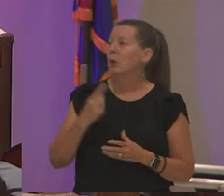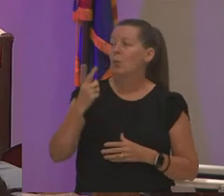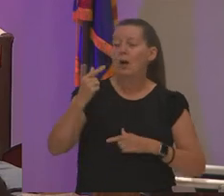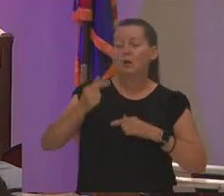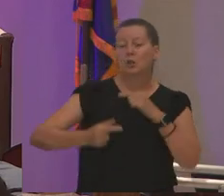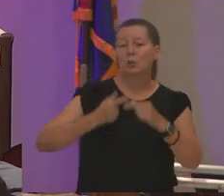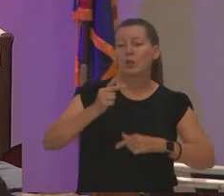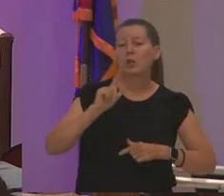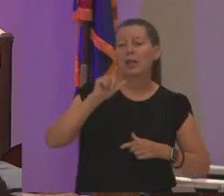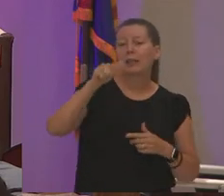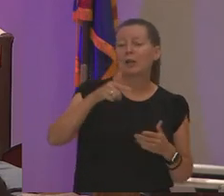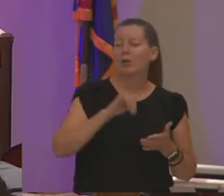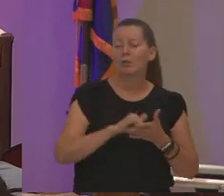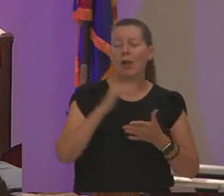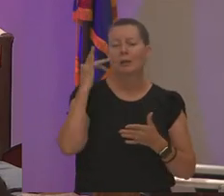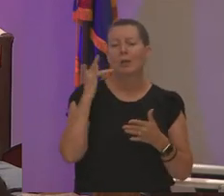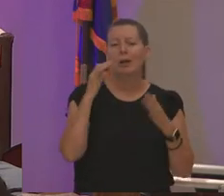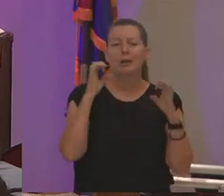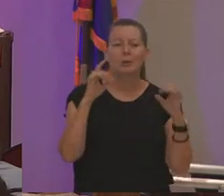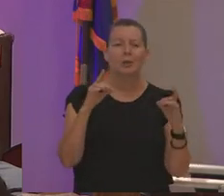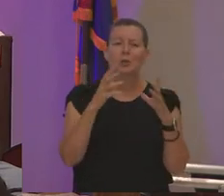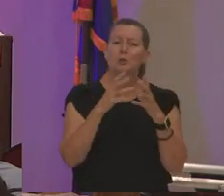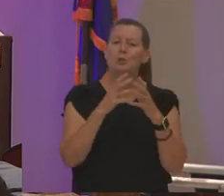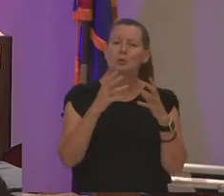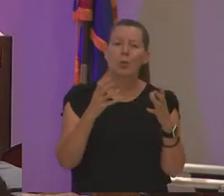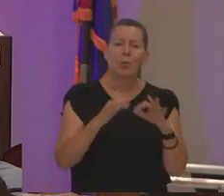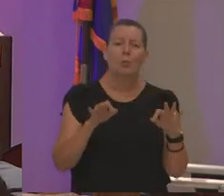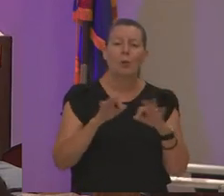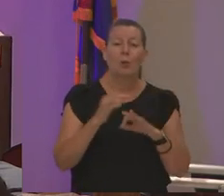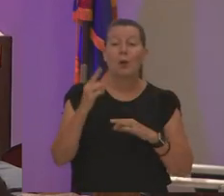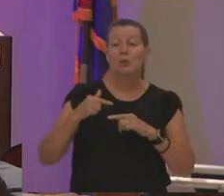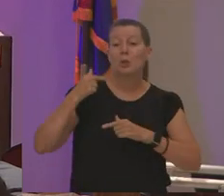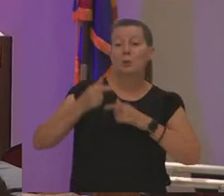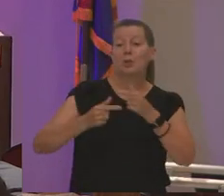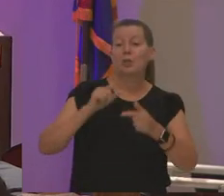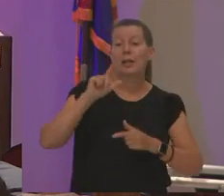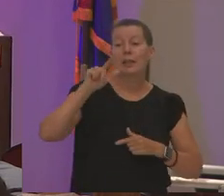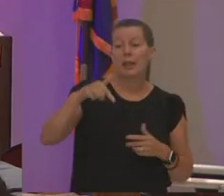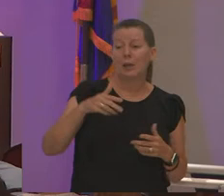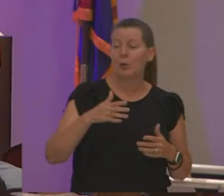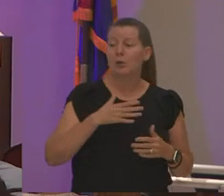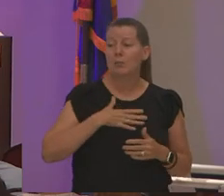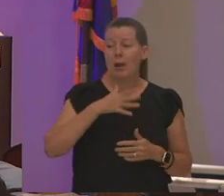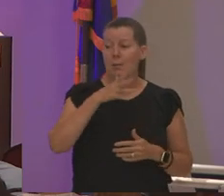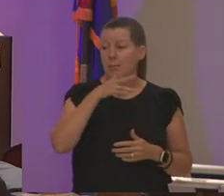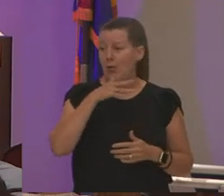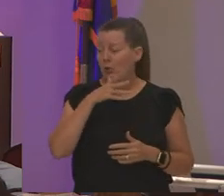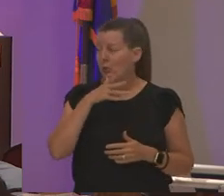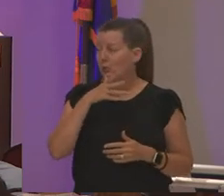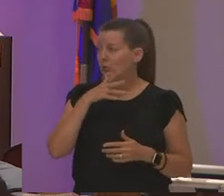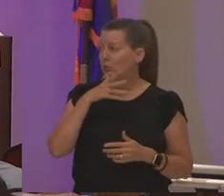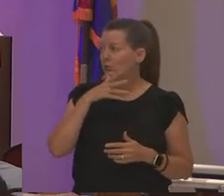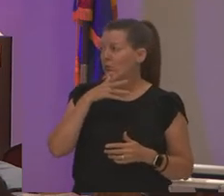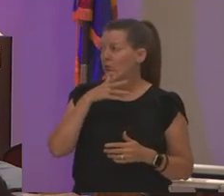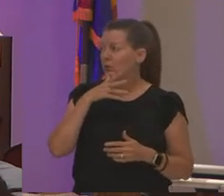this is why education is so very important one generation later my mother who went through this